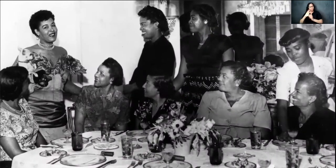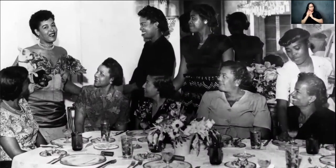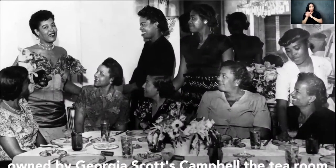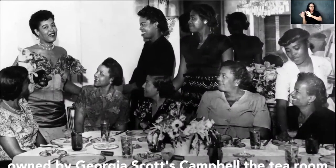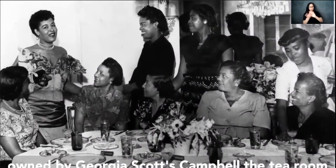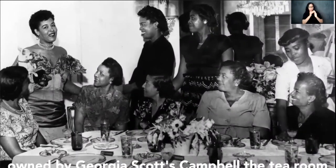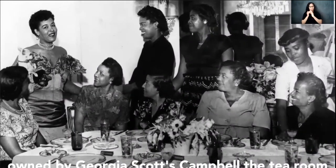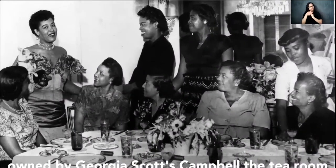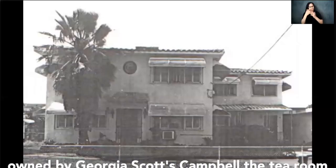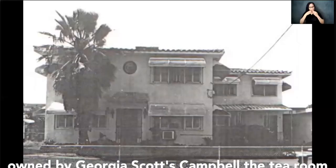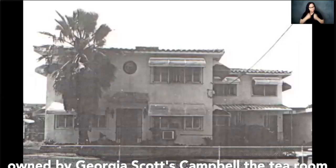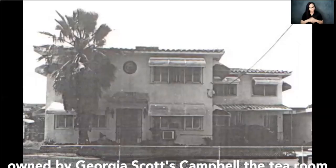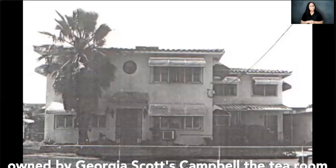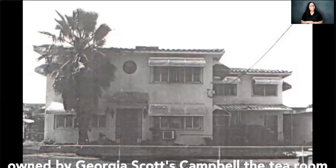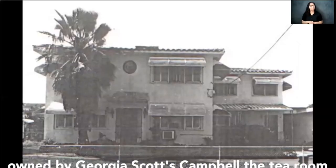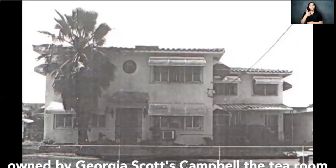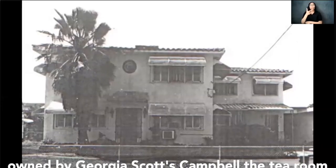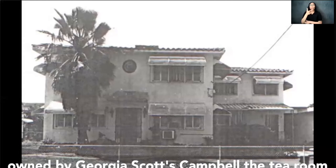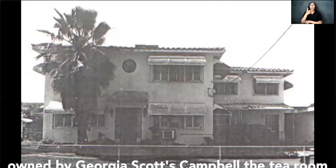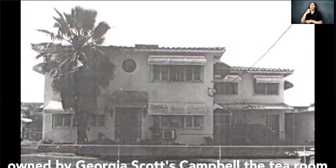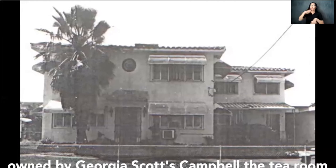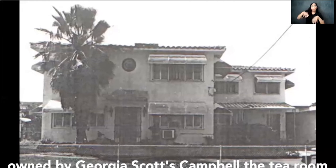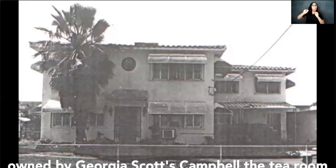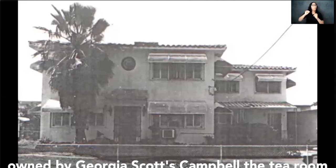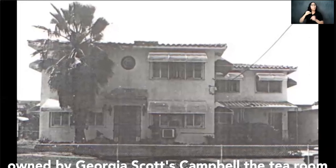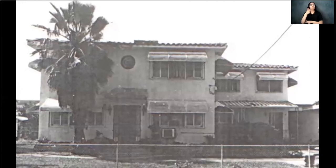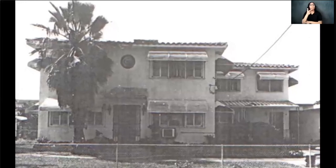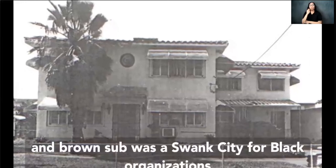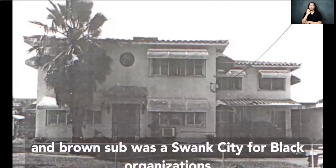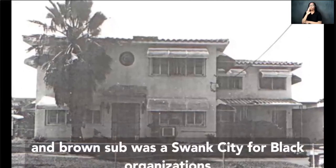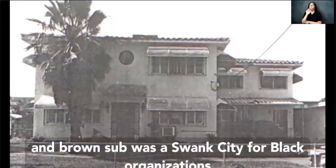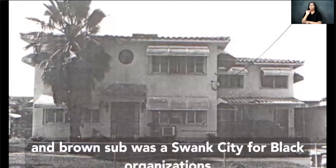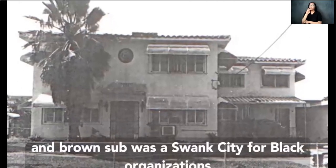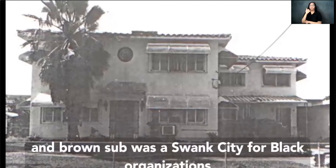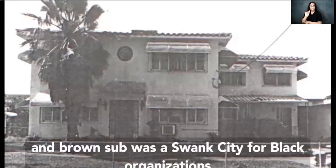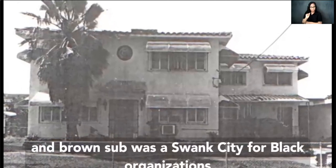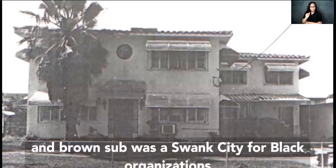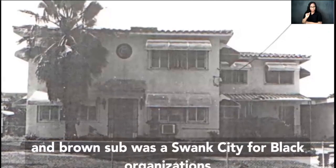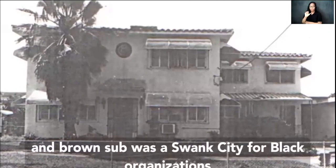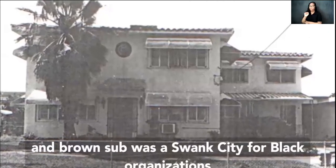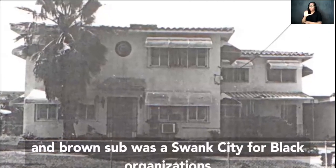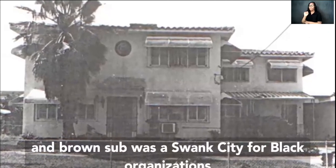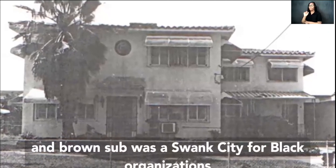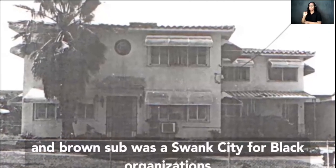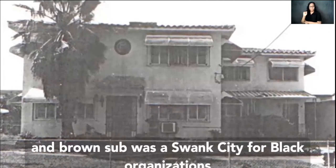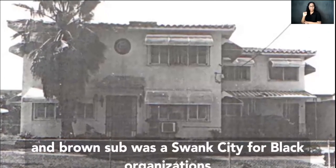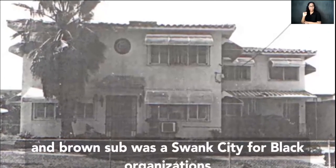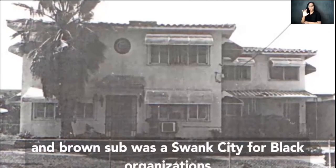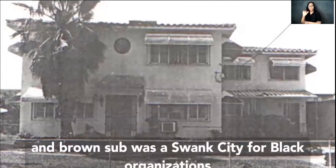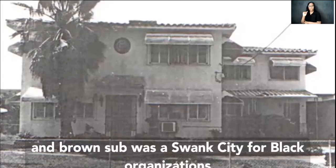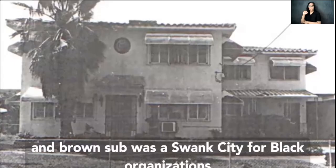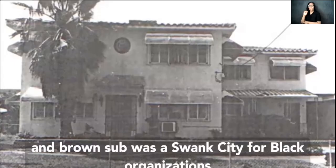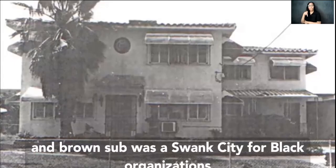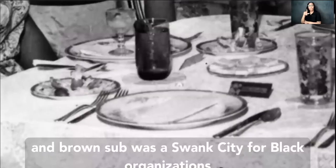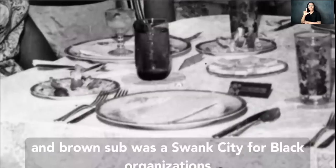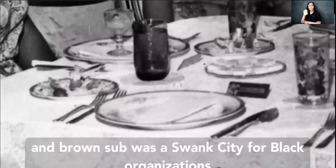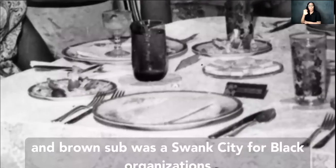owned by georgia scott campbell the tea room and brown sub was a swank city for black organizations